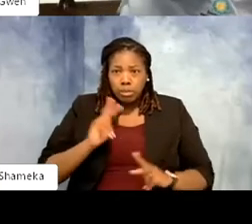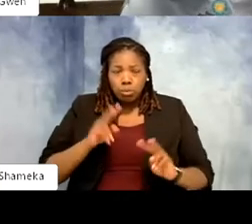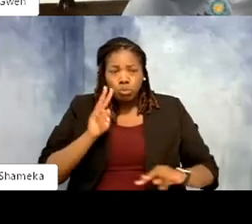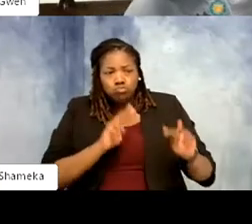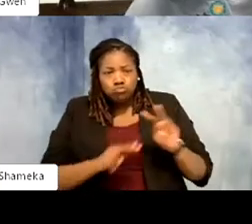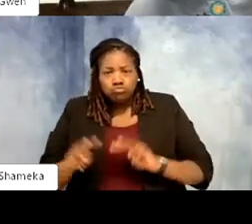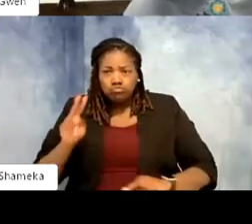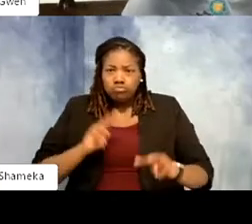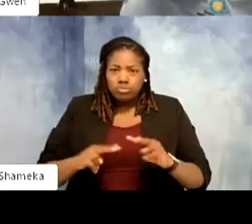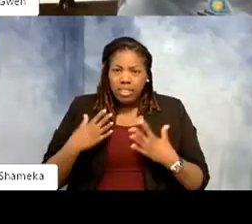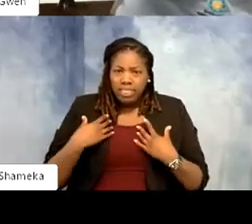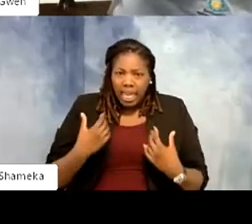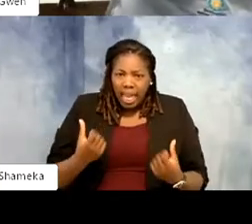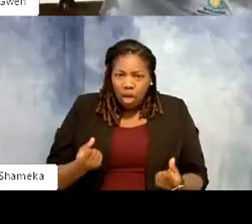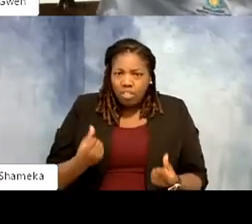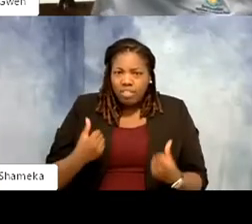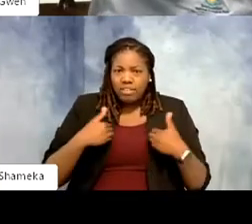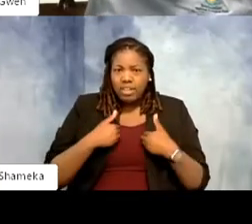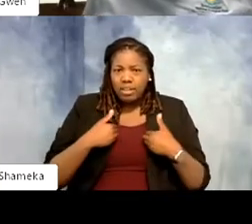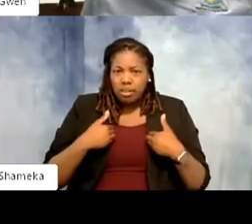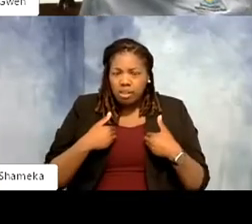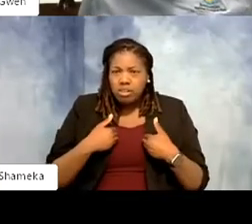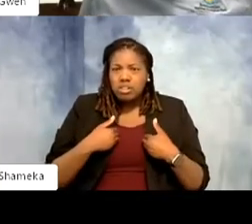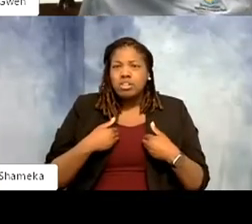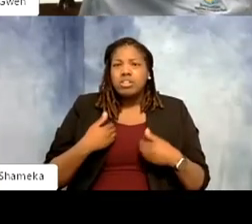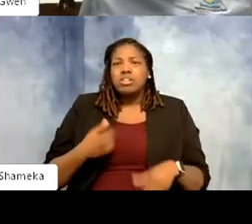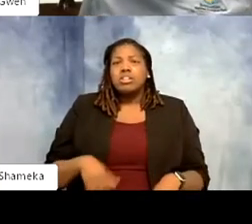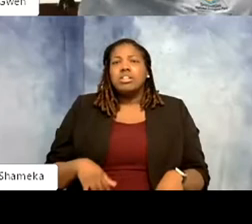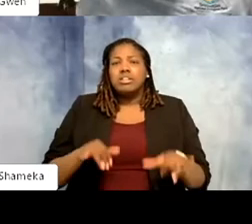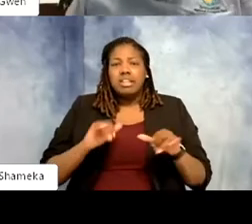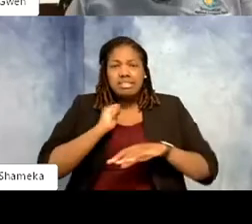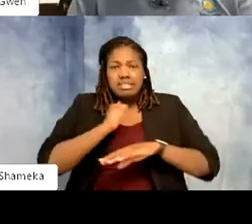the health and wellness of your animals, engineering exhibits for them, you know. You want